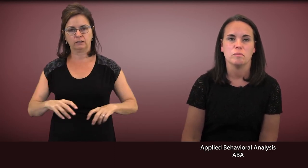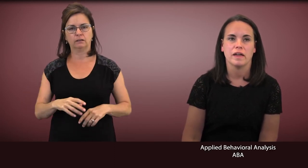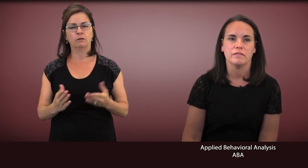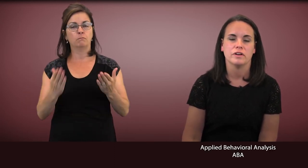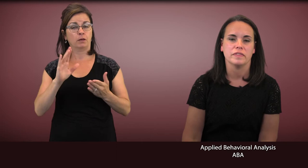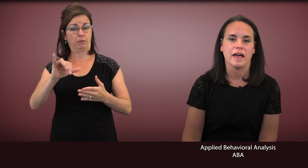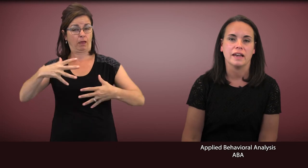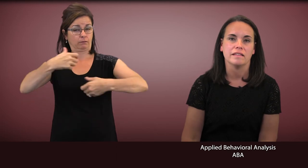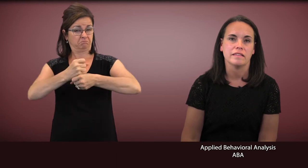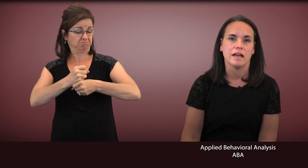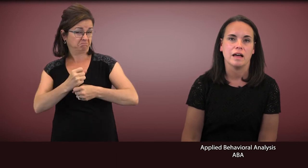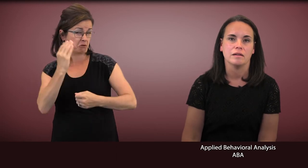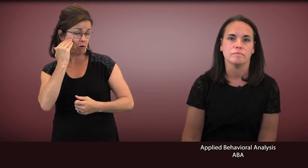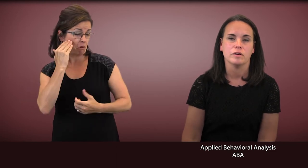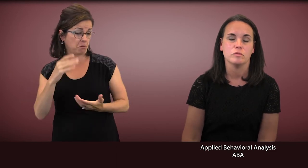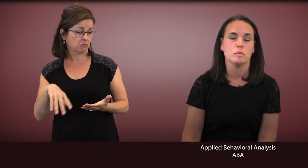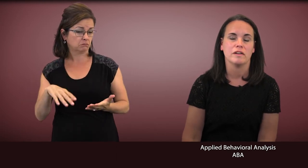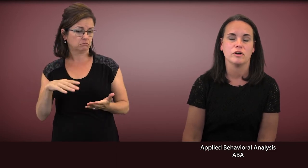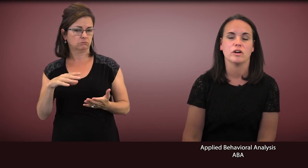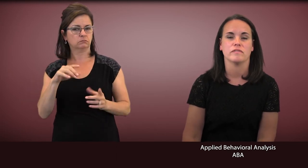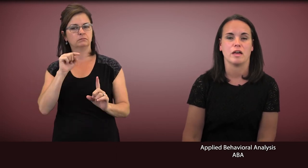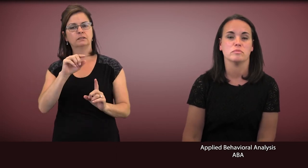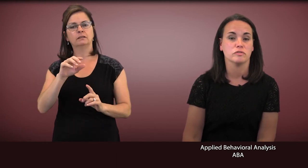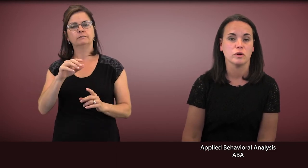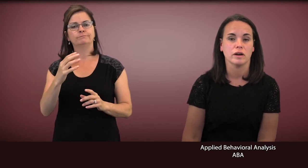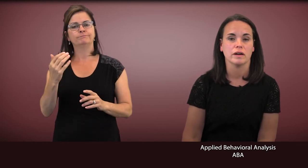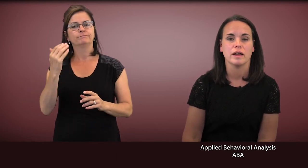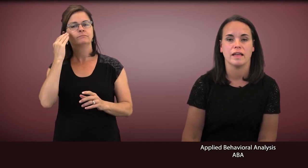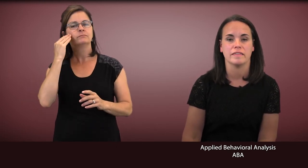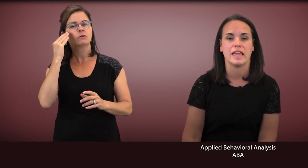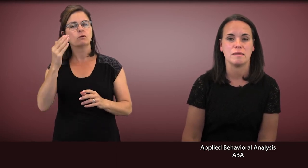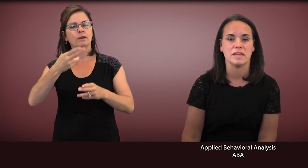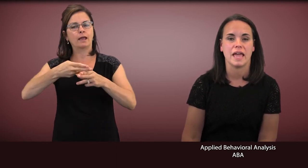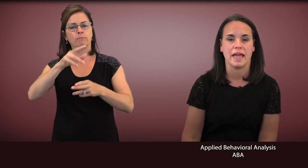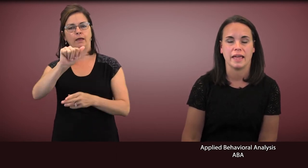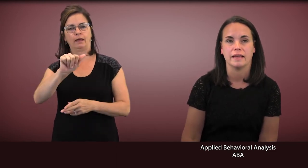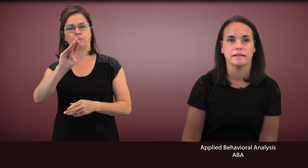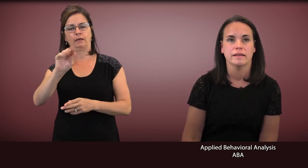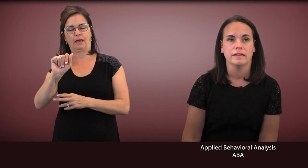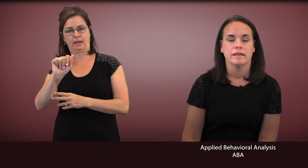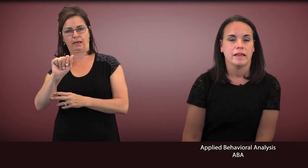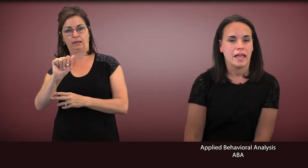or you might have heard that before as ABA.